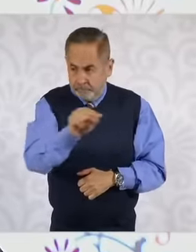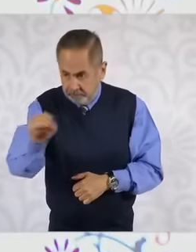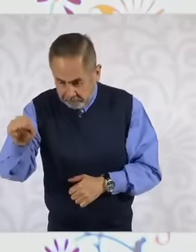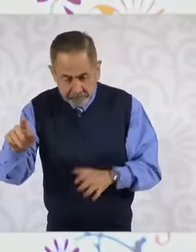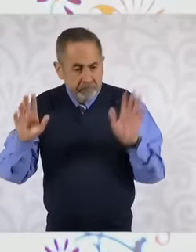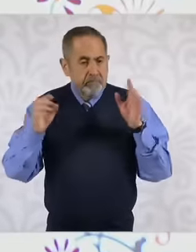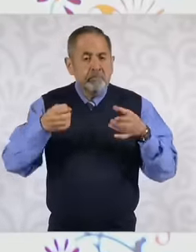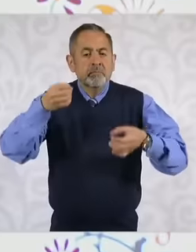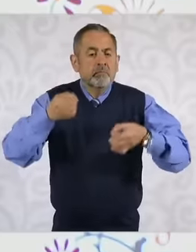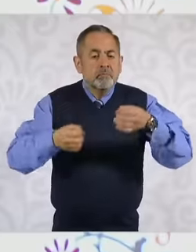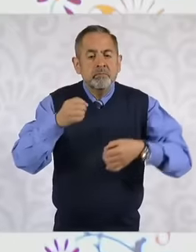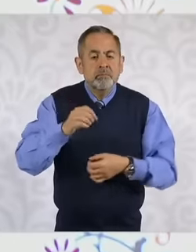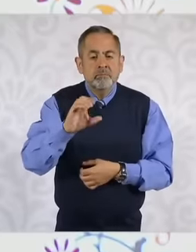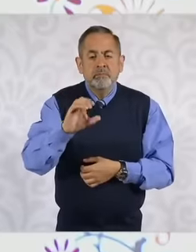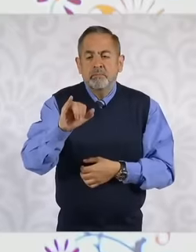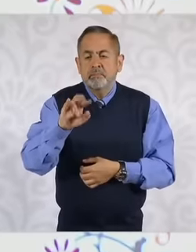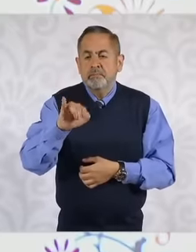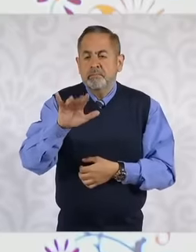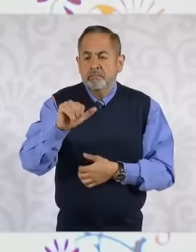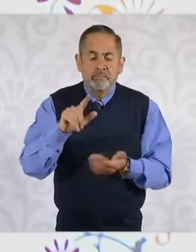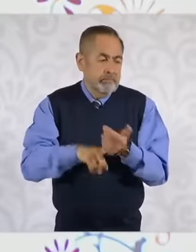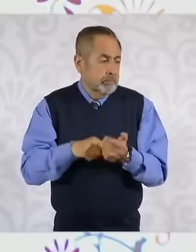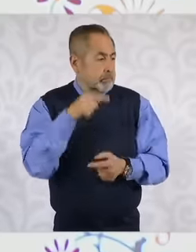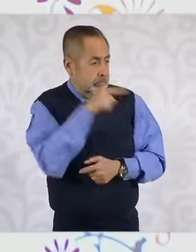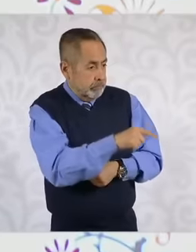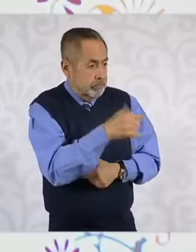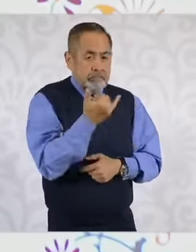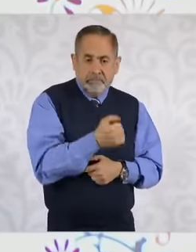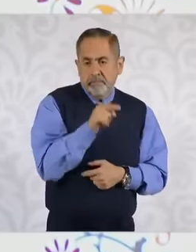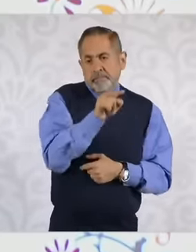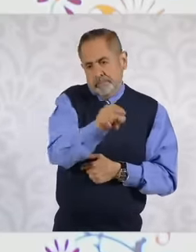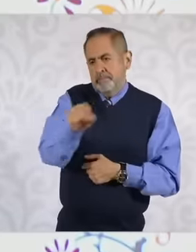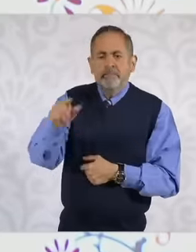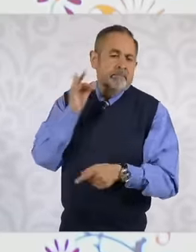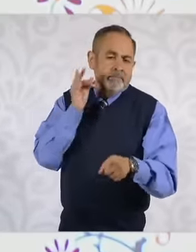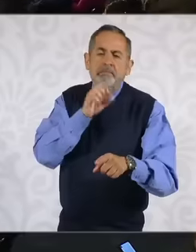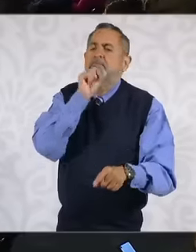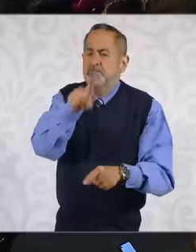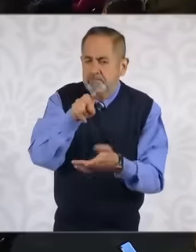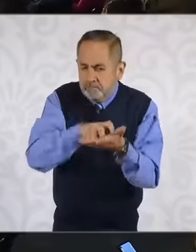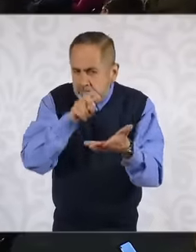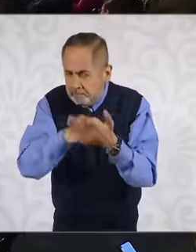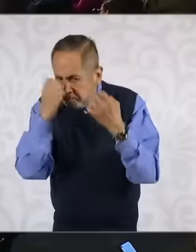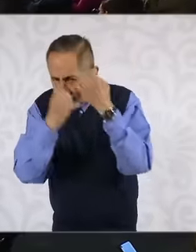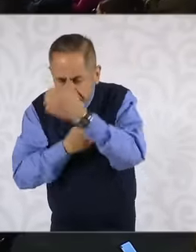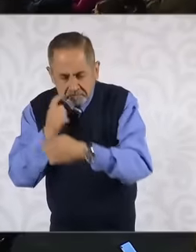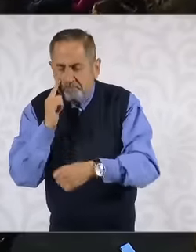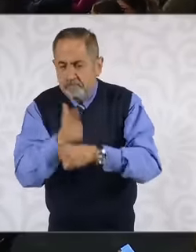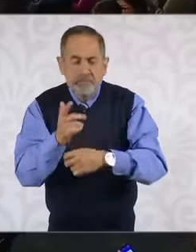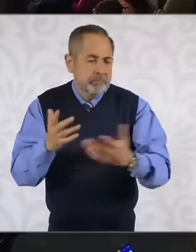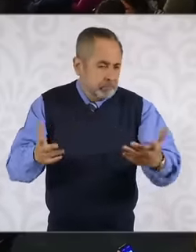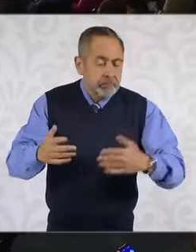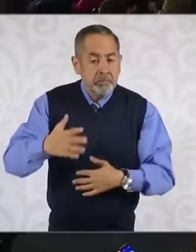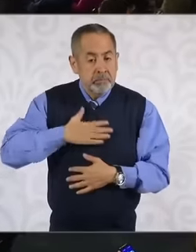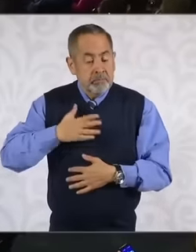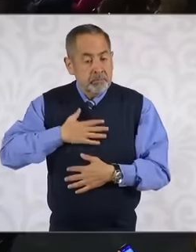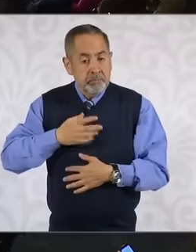to consolidate the justice system of our country I always say that the fourth transformation